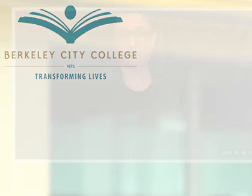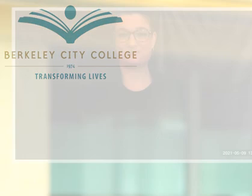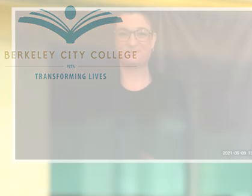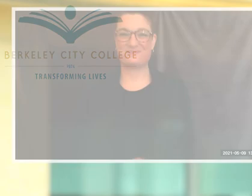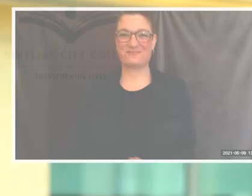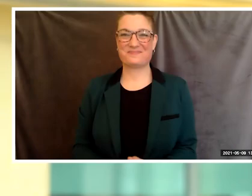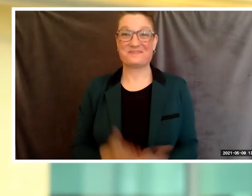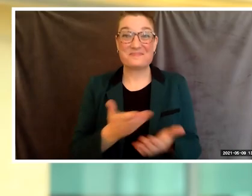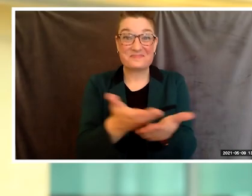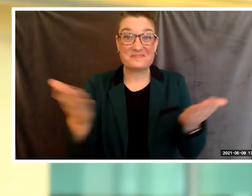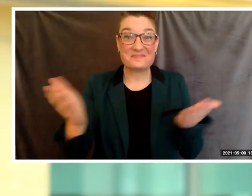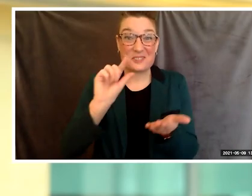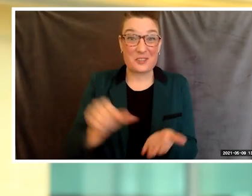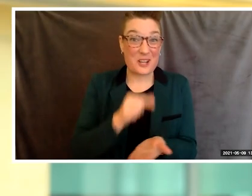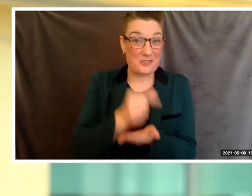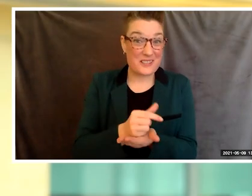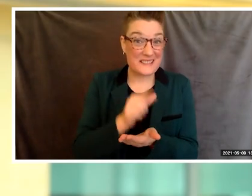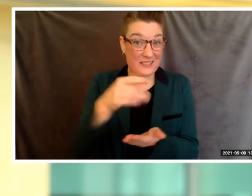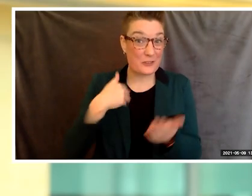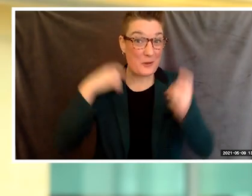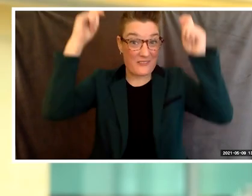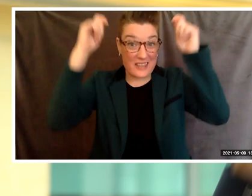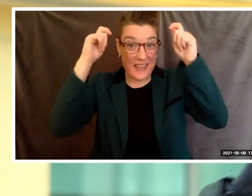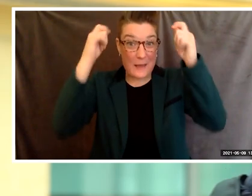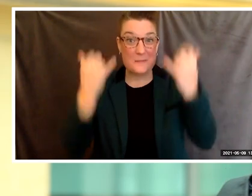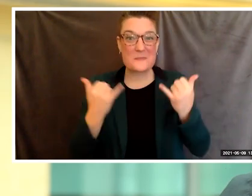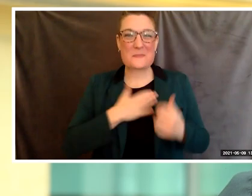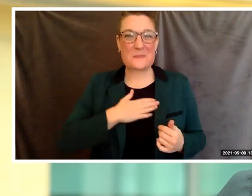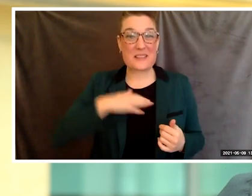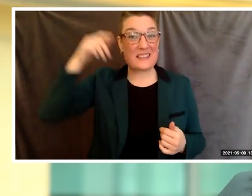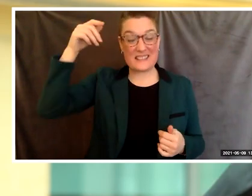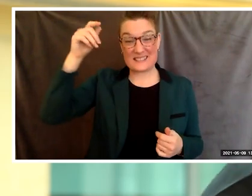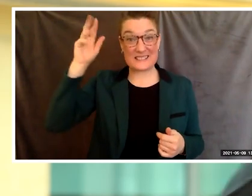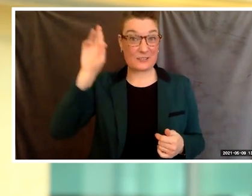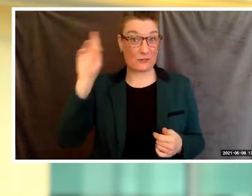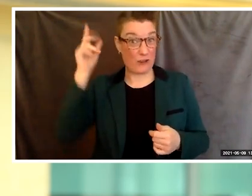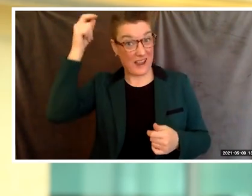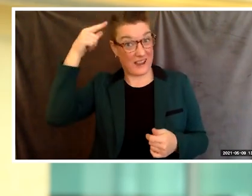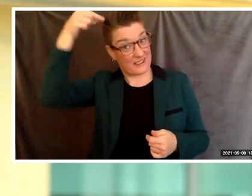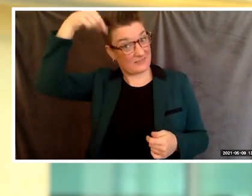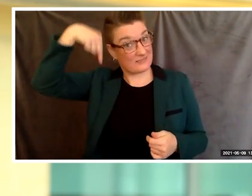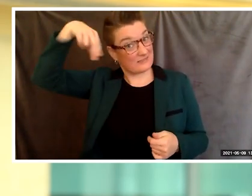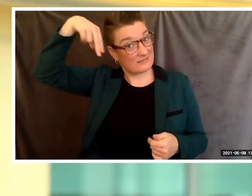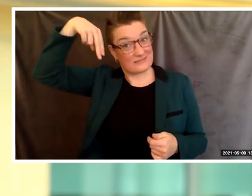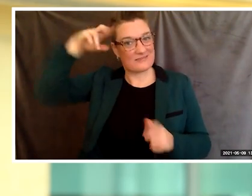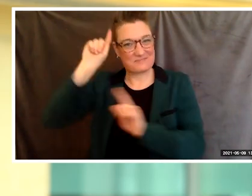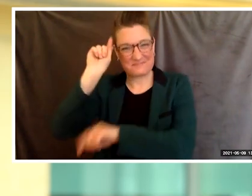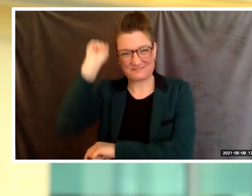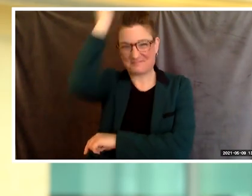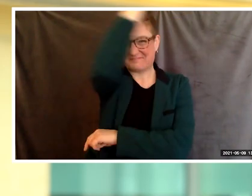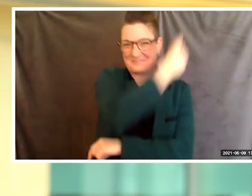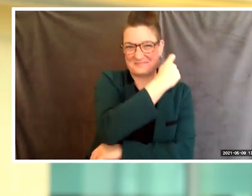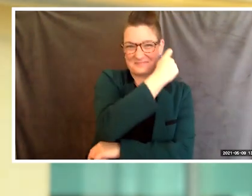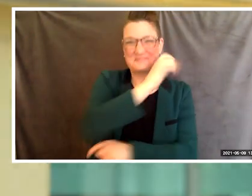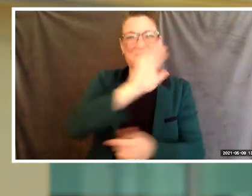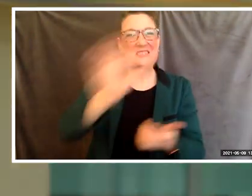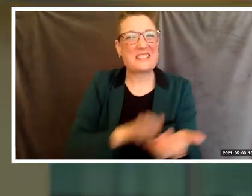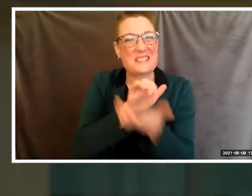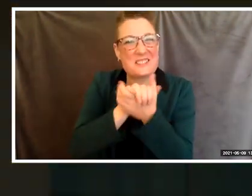Graduates, if you have a cap, please move your tassels from right to left, congratulations.